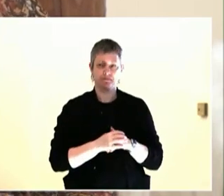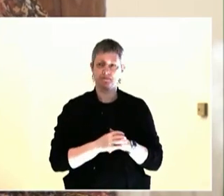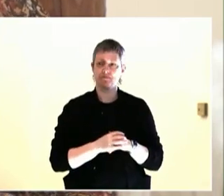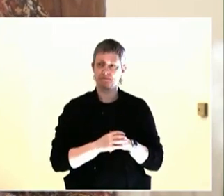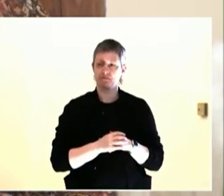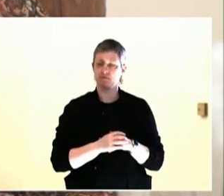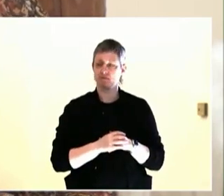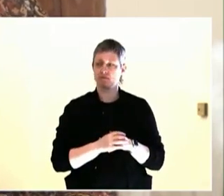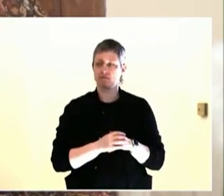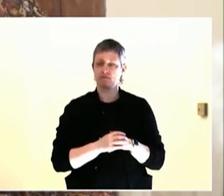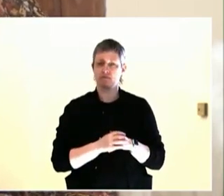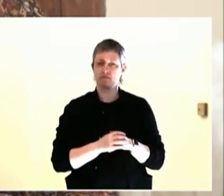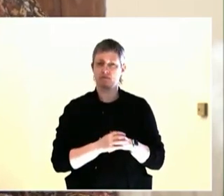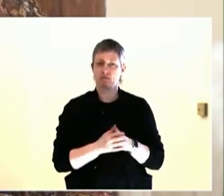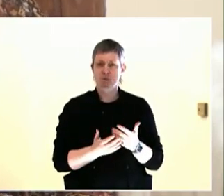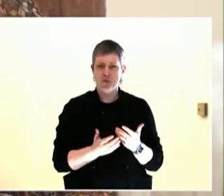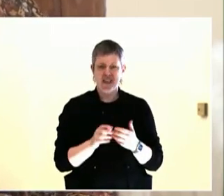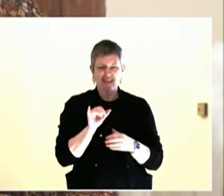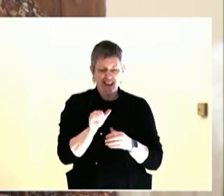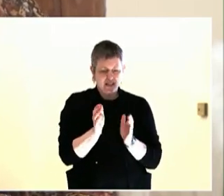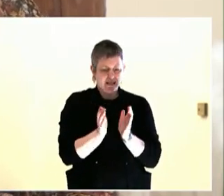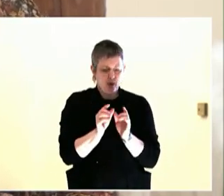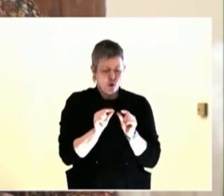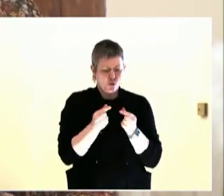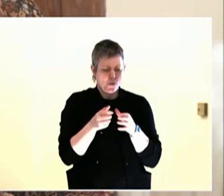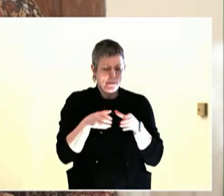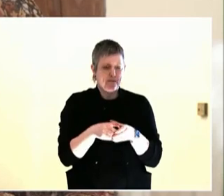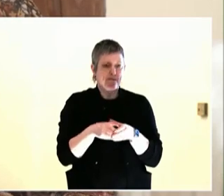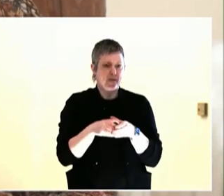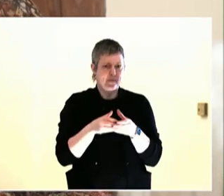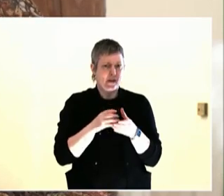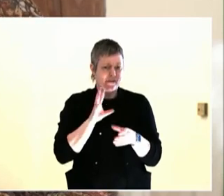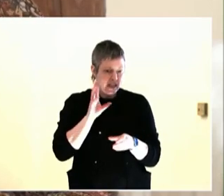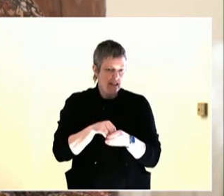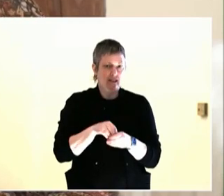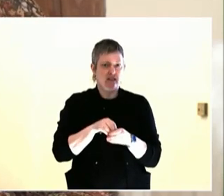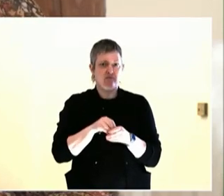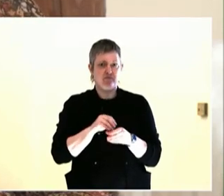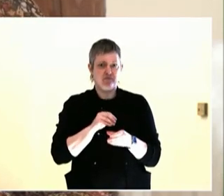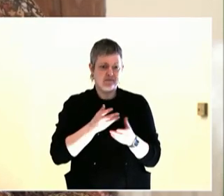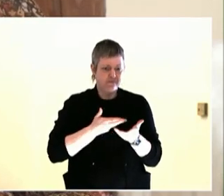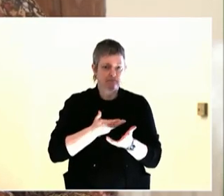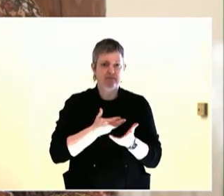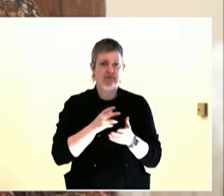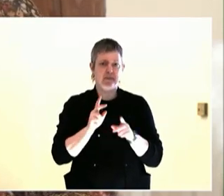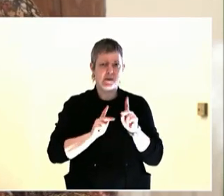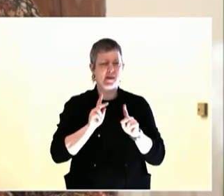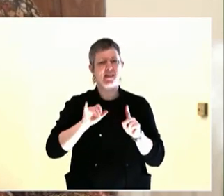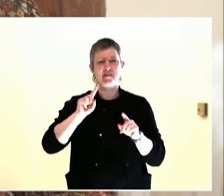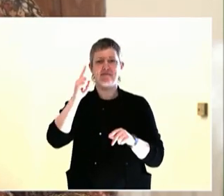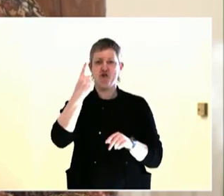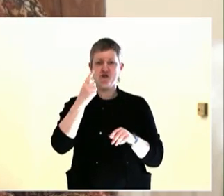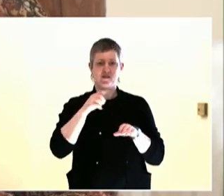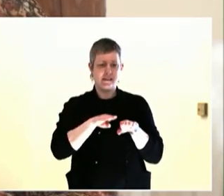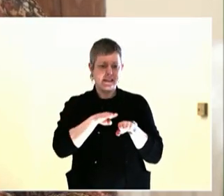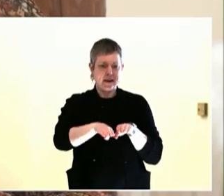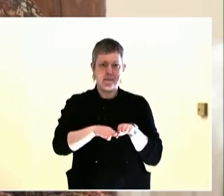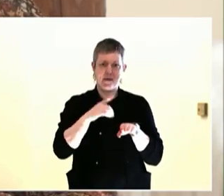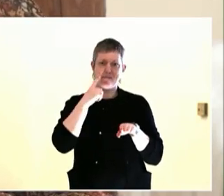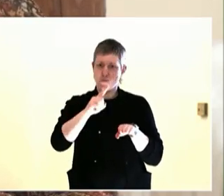Appalachia, a community developer and as a borough manager. Before coming to neighbors